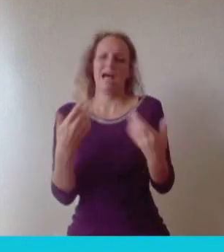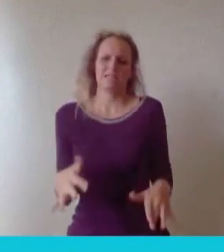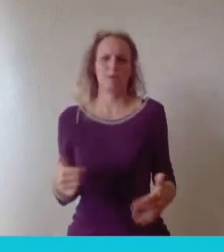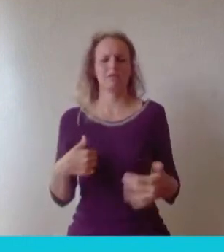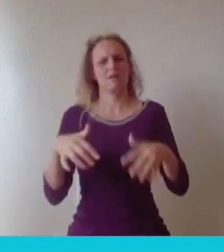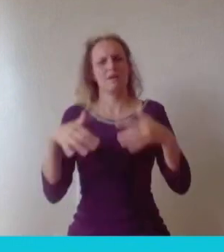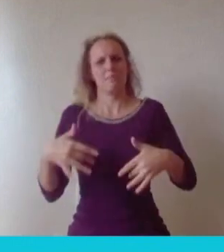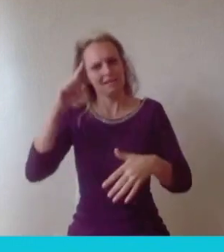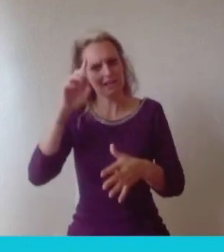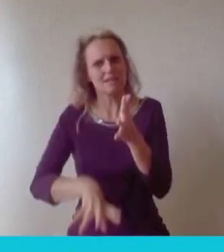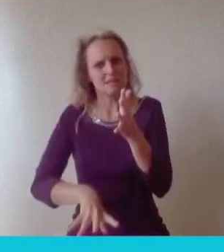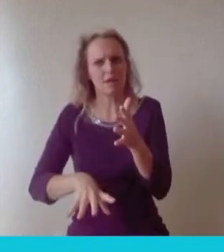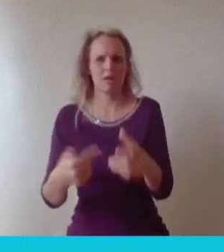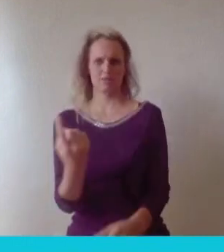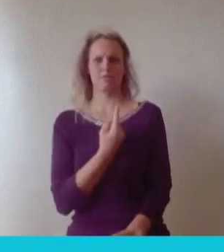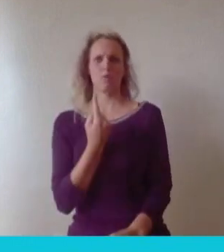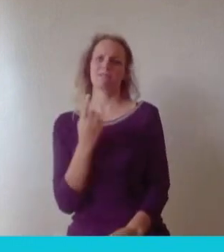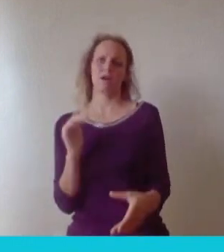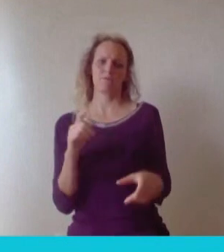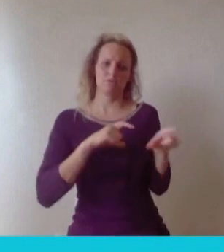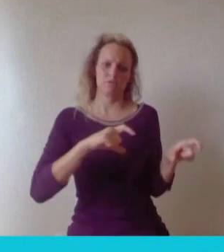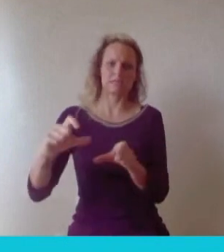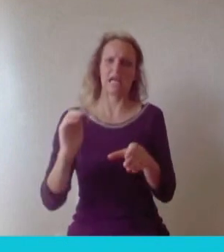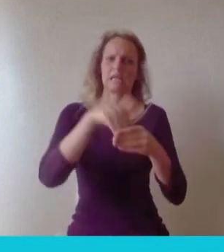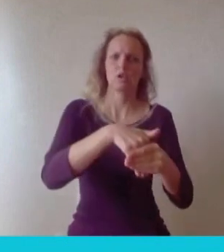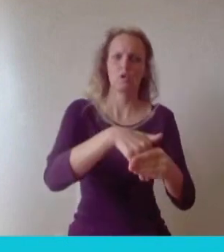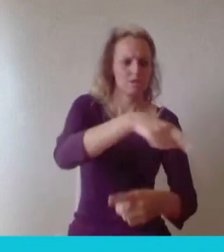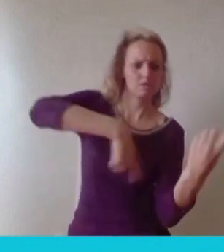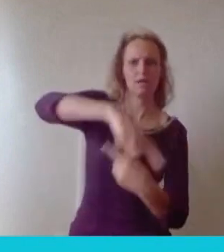and keep on going there. Brilliant, thank you.